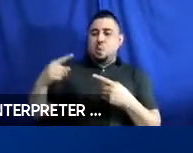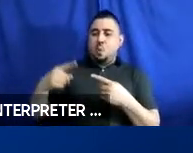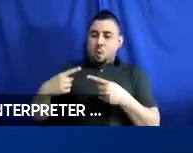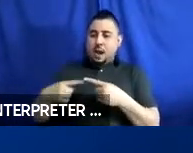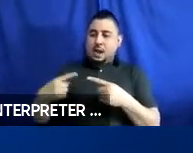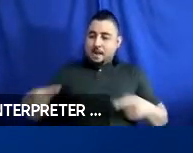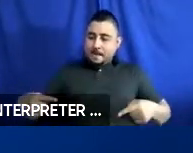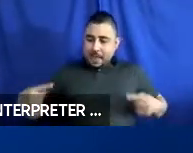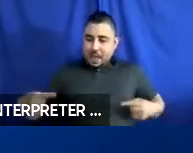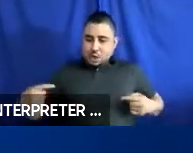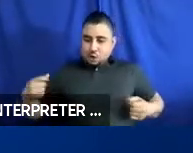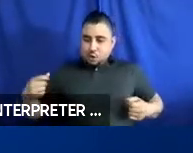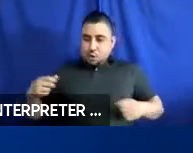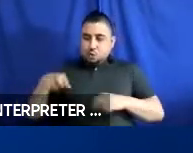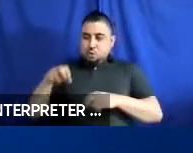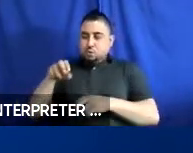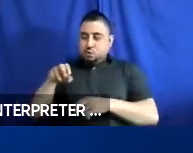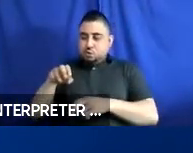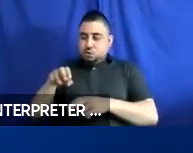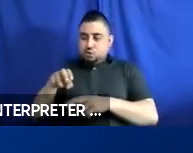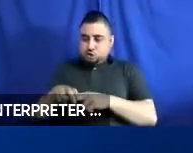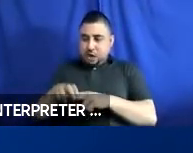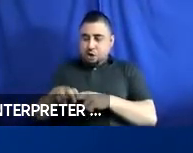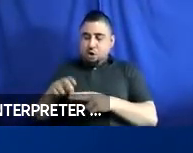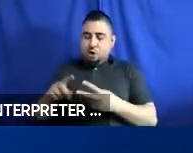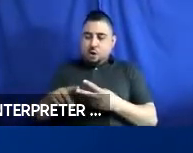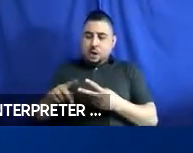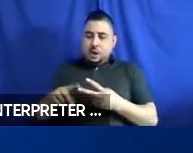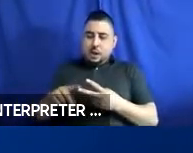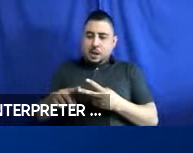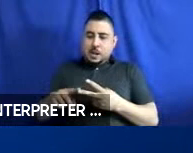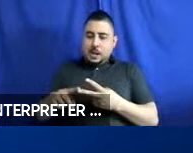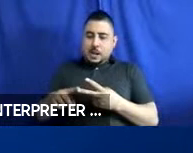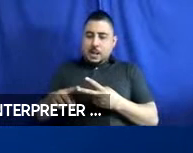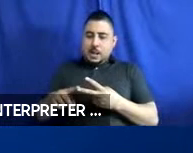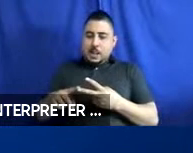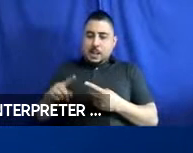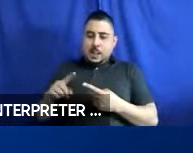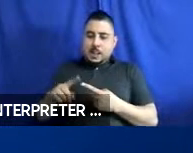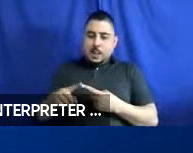chair, and also I have another question after that.